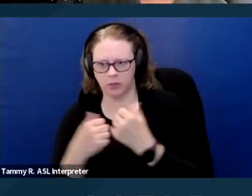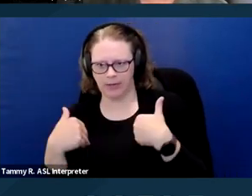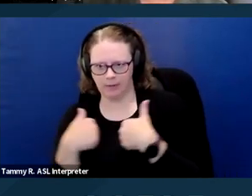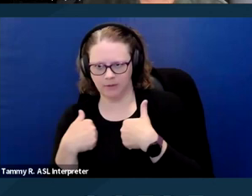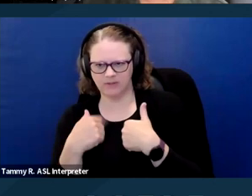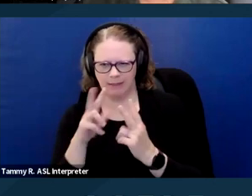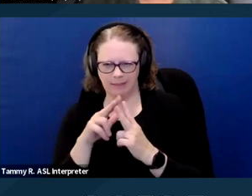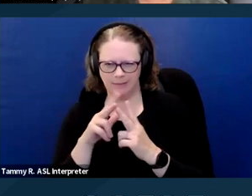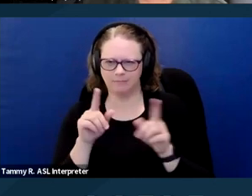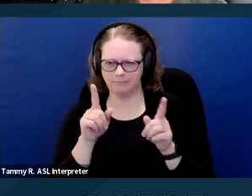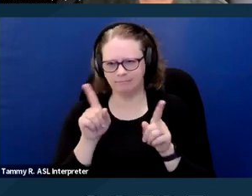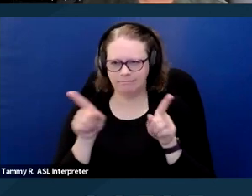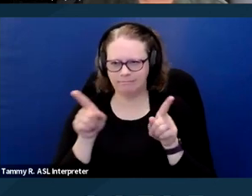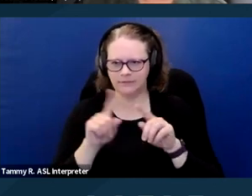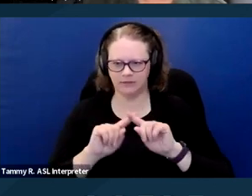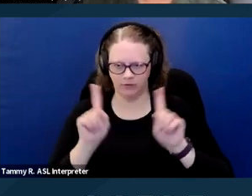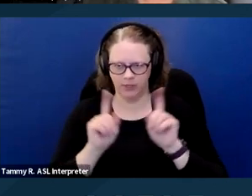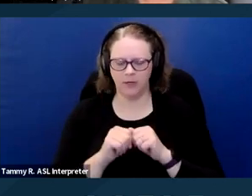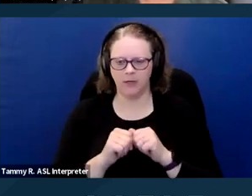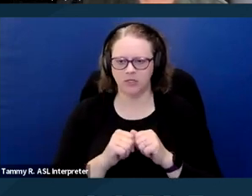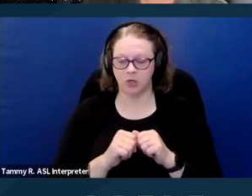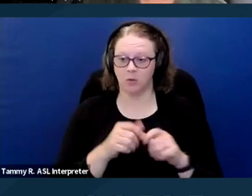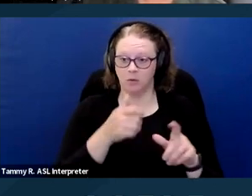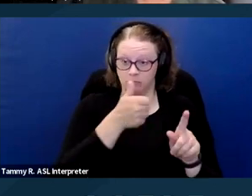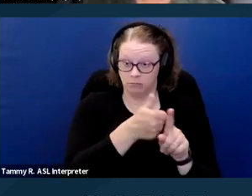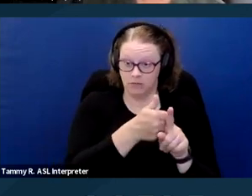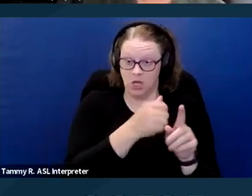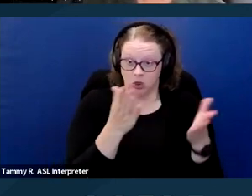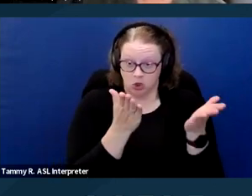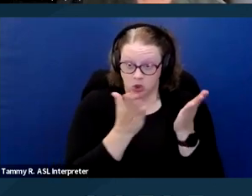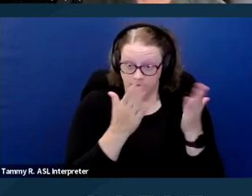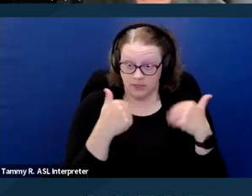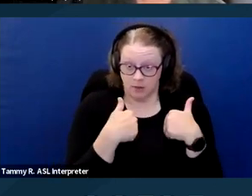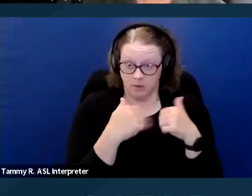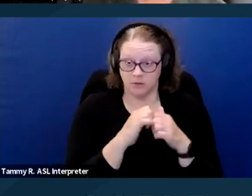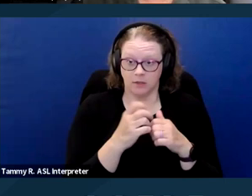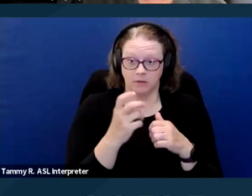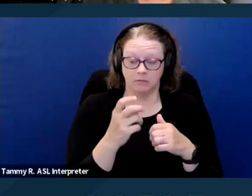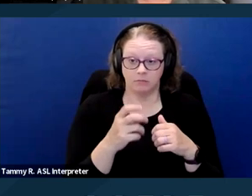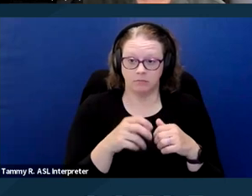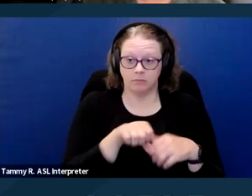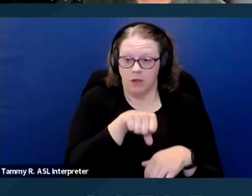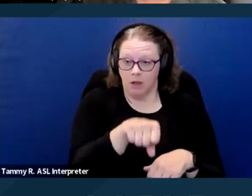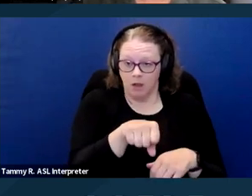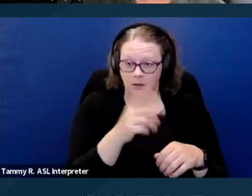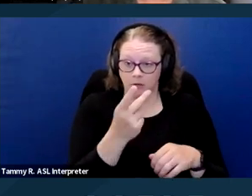and again, this is one that's been kinda individually trained to meet an individual's specific needs that performs a work